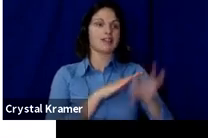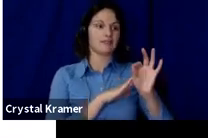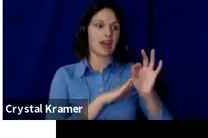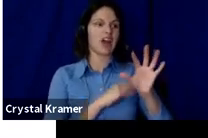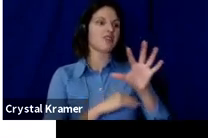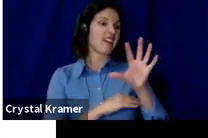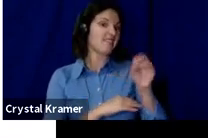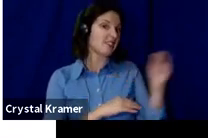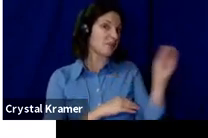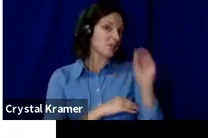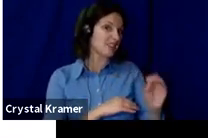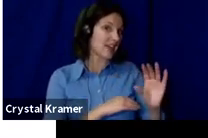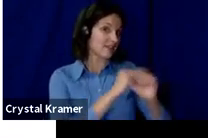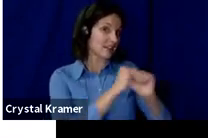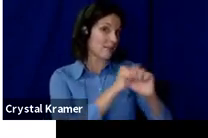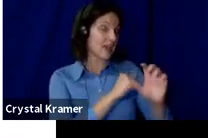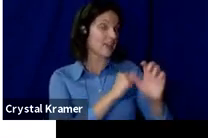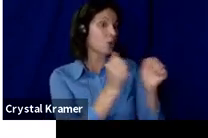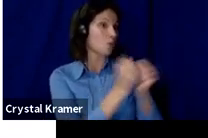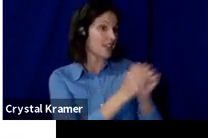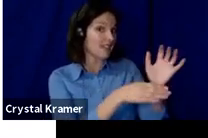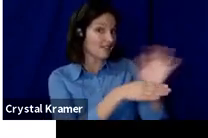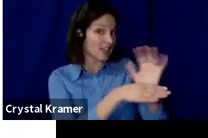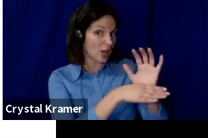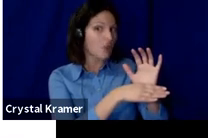without videos only have a 30% chance of being funded.